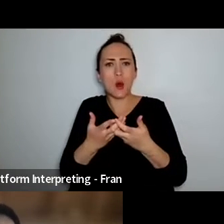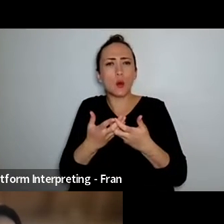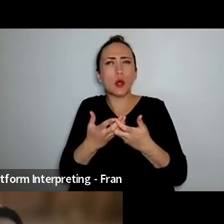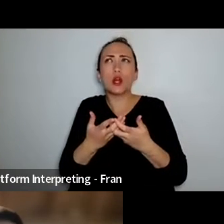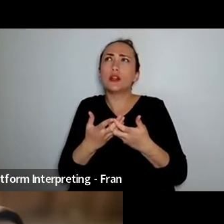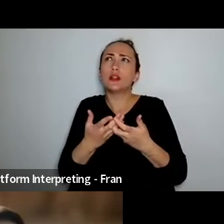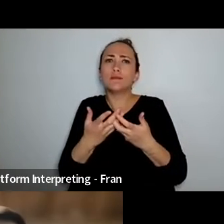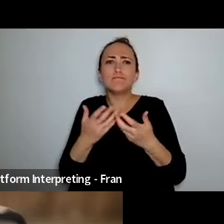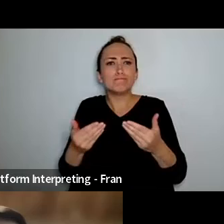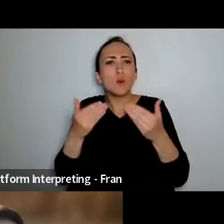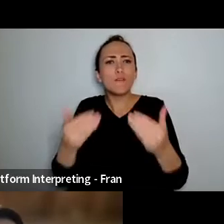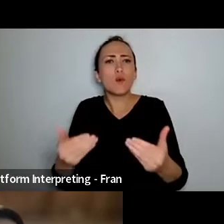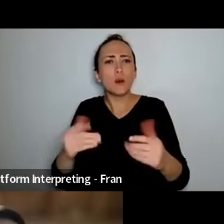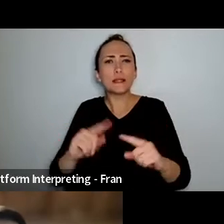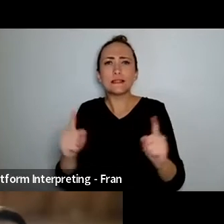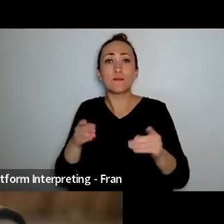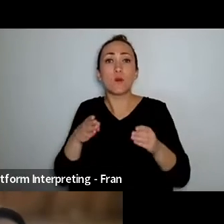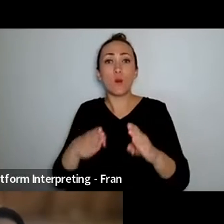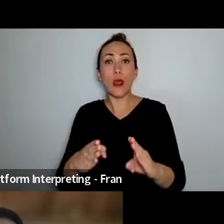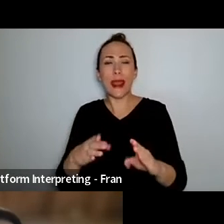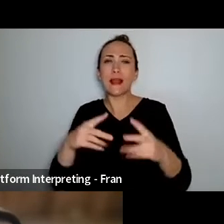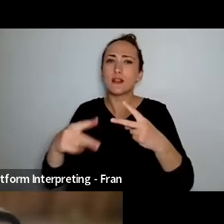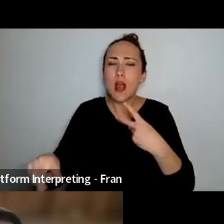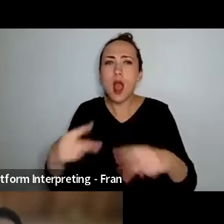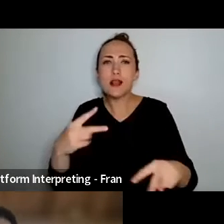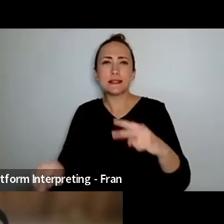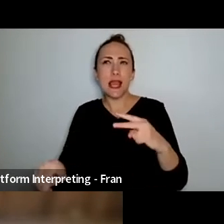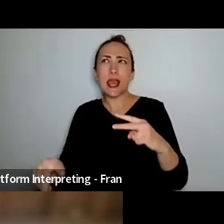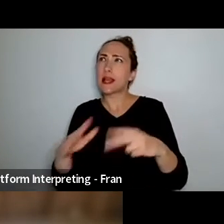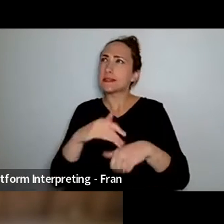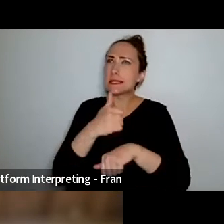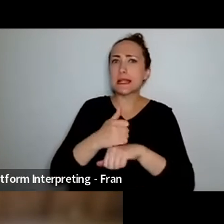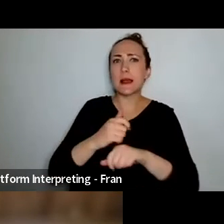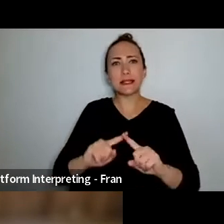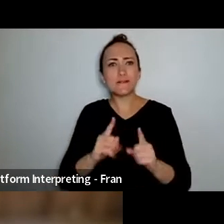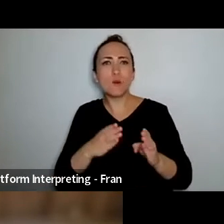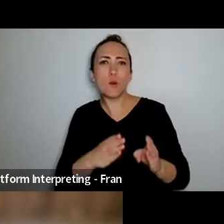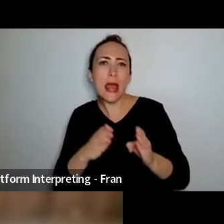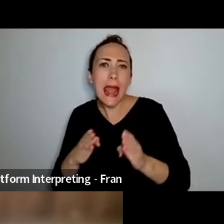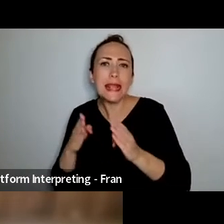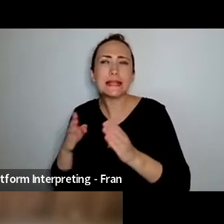in my art of dance and create new possibilities as a as a dancer and as a choreographer